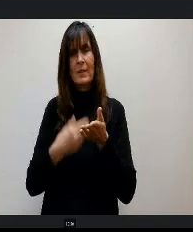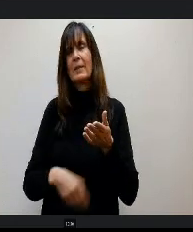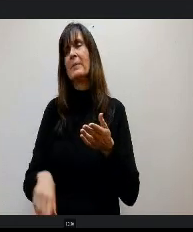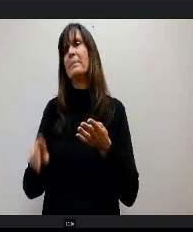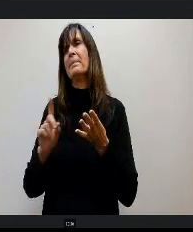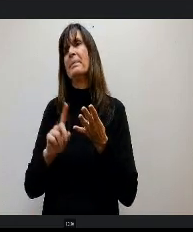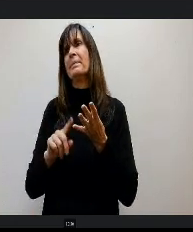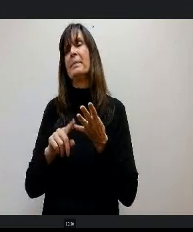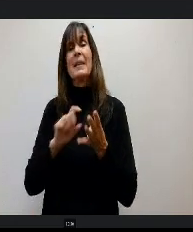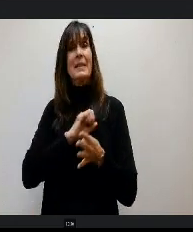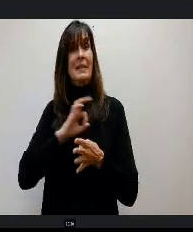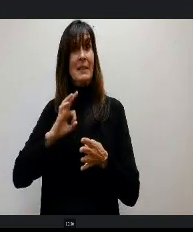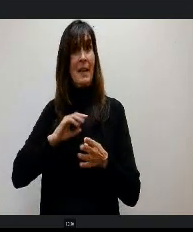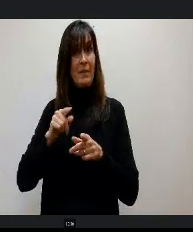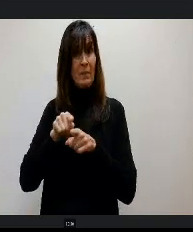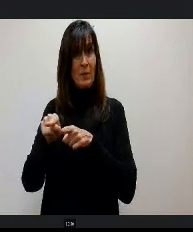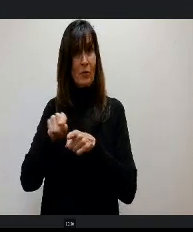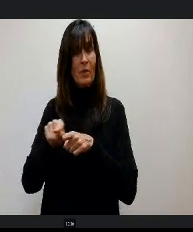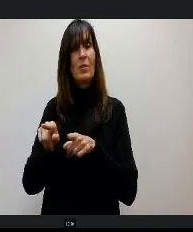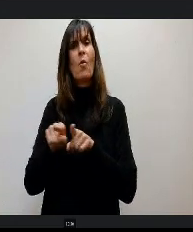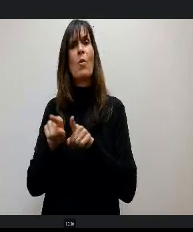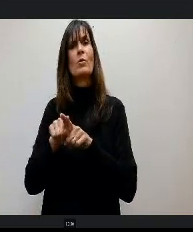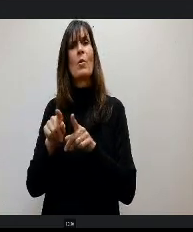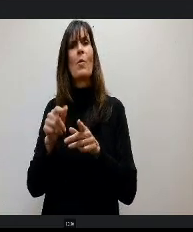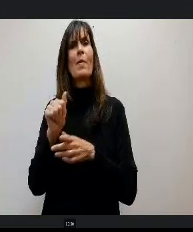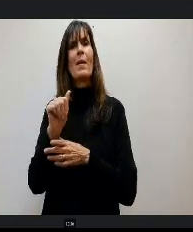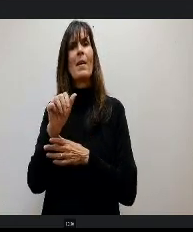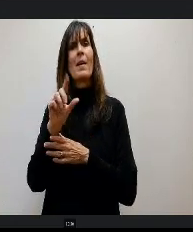Our staff specialists and our administrators, so that would be 6% all the way along.